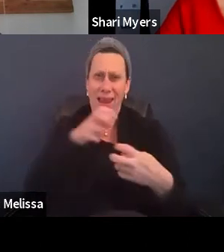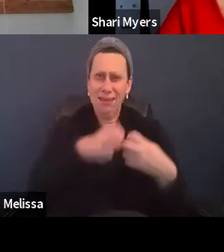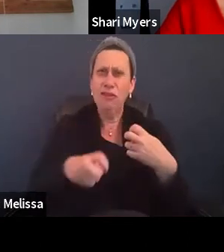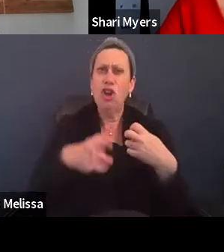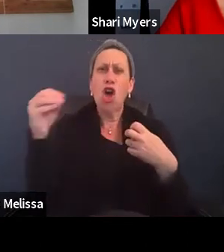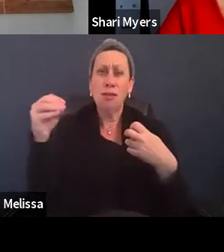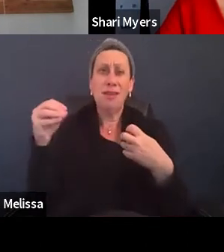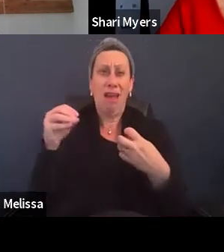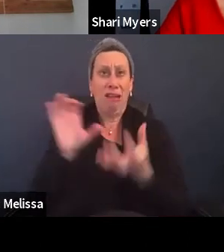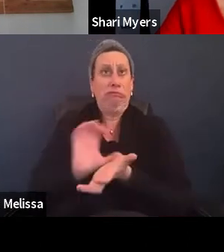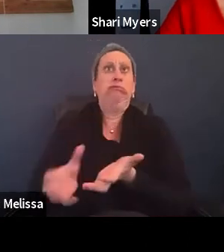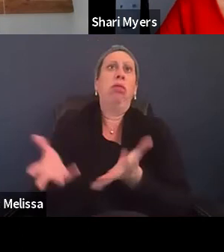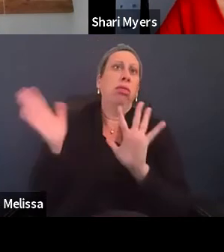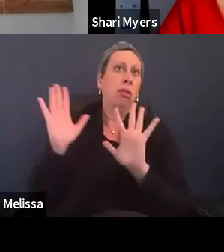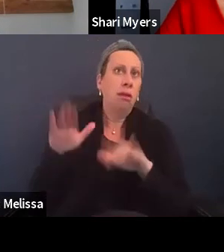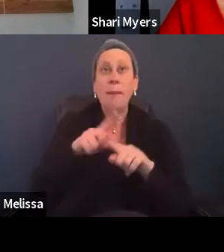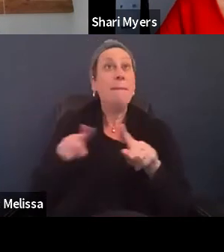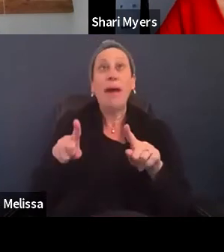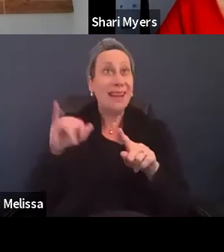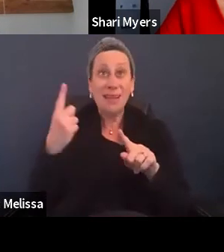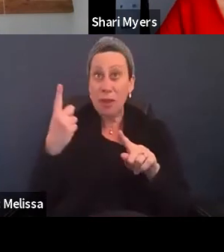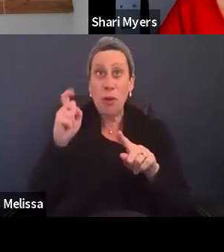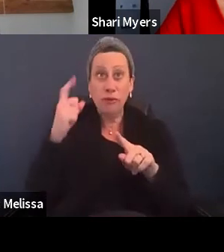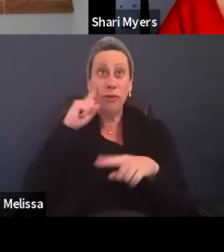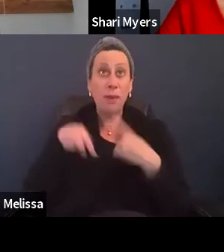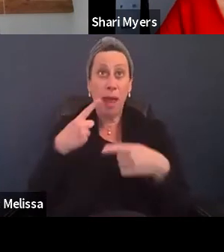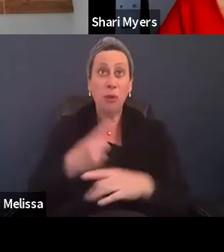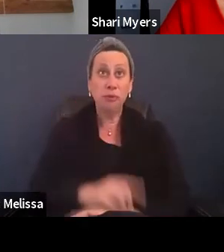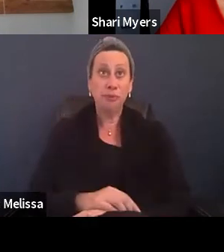but that is something that you need to think about bringing along.